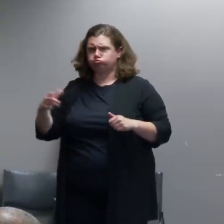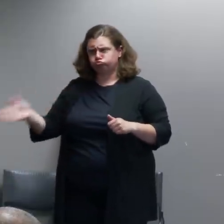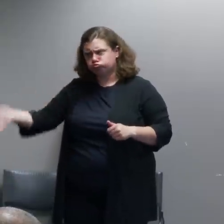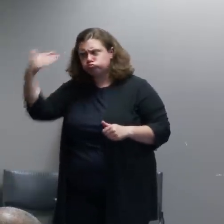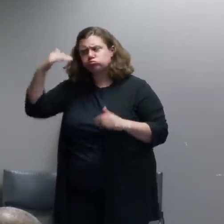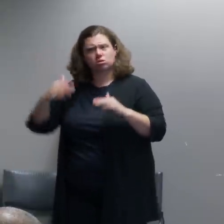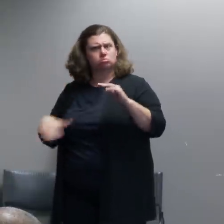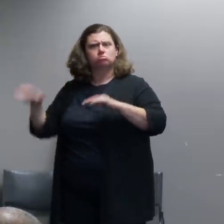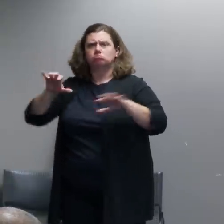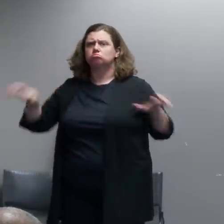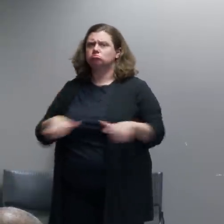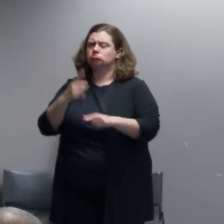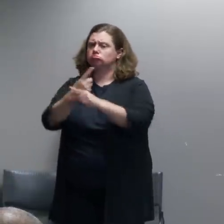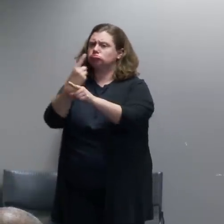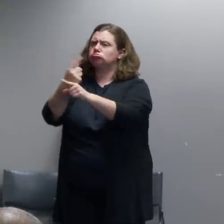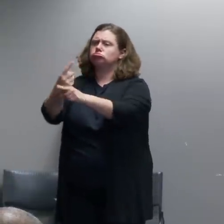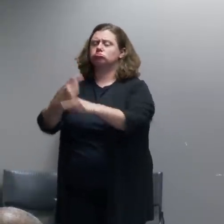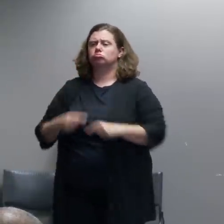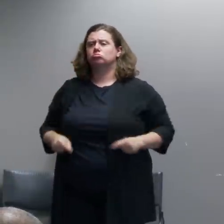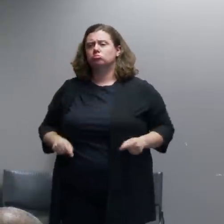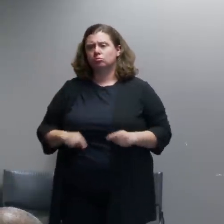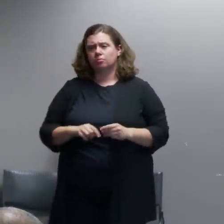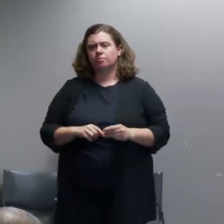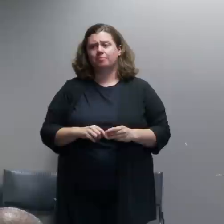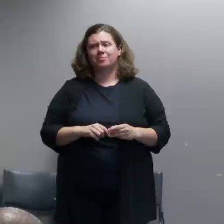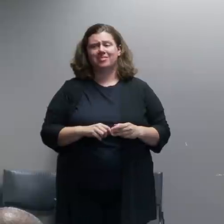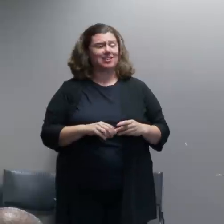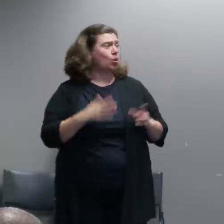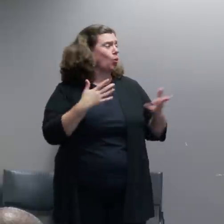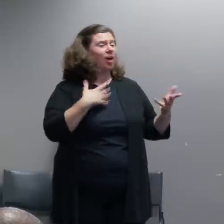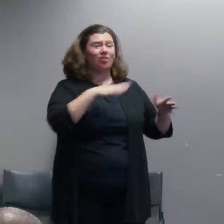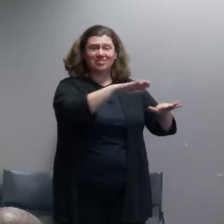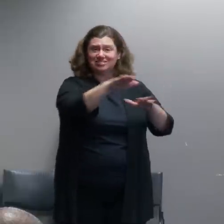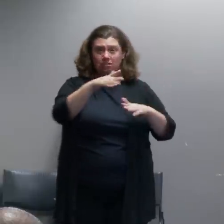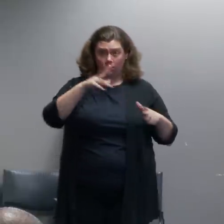misunderstand anything that I have shown you today in terms of the level of chaos